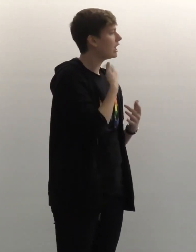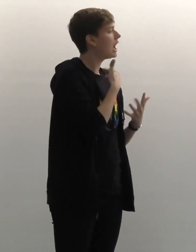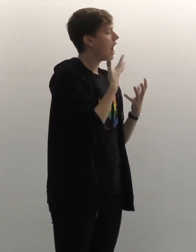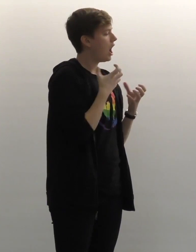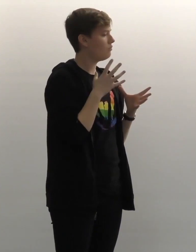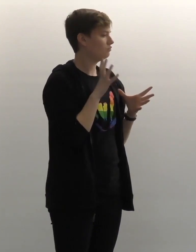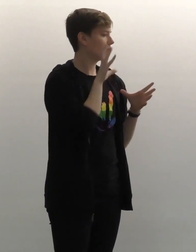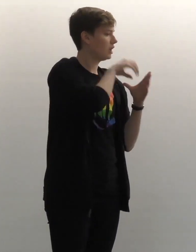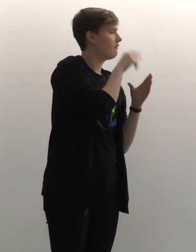And I was wondering.